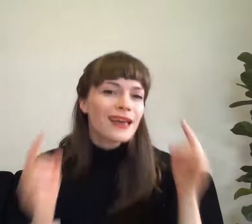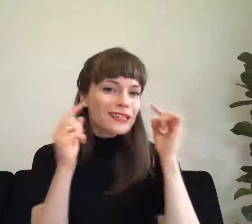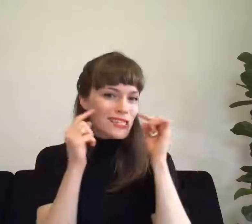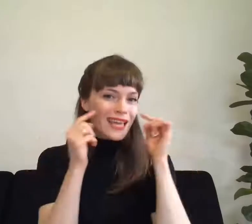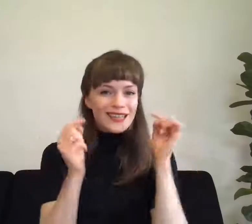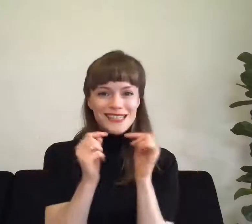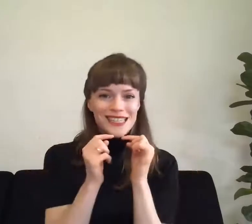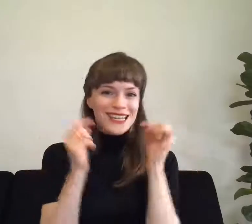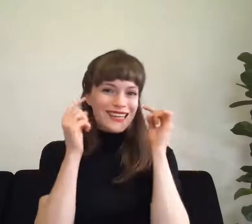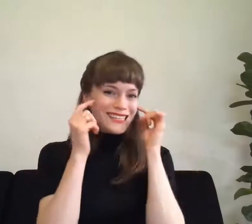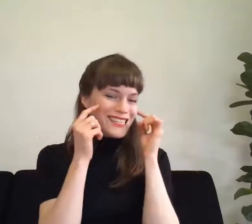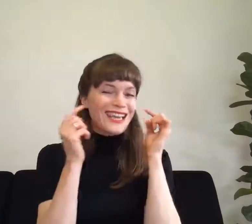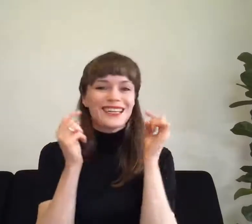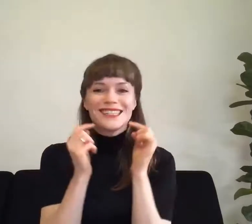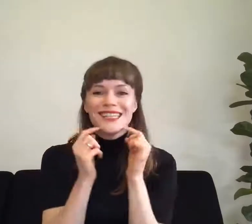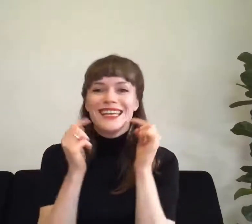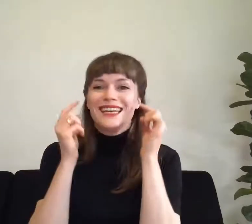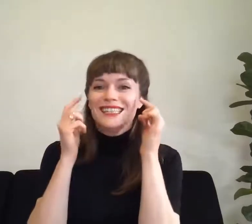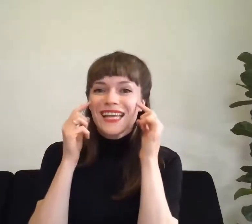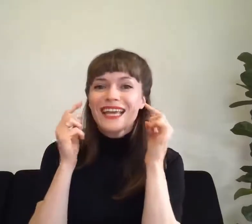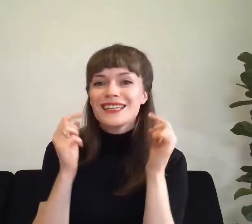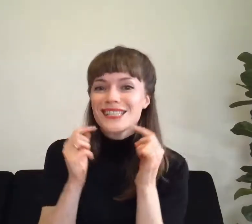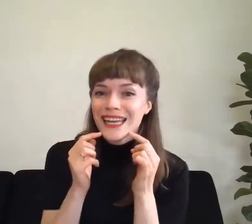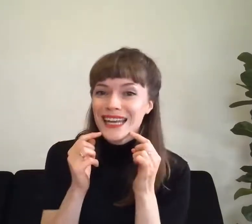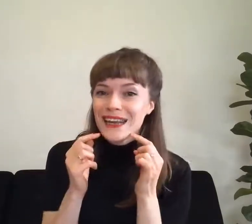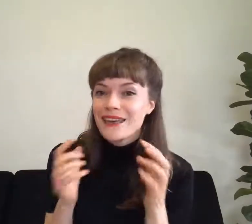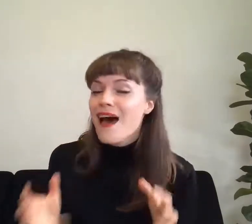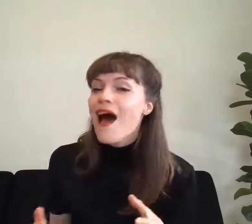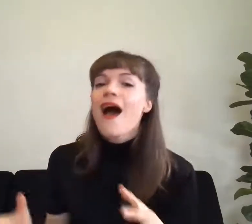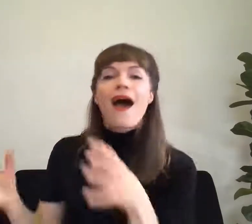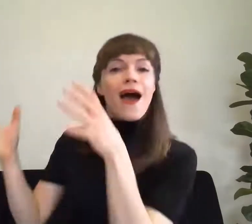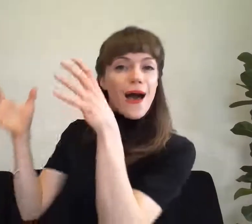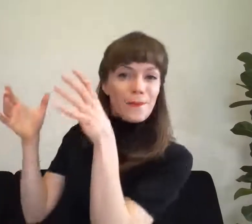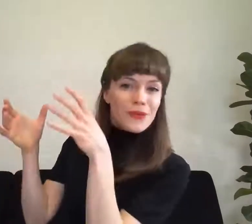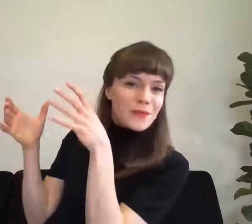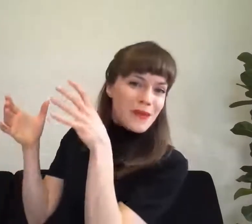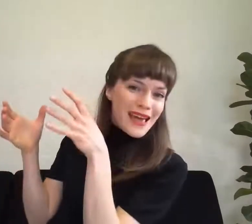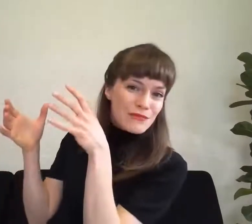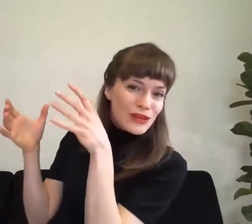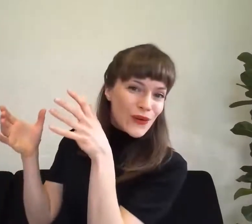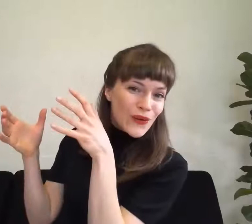cheek chin, cheek chin, cheek chin, up baby goes